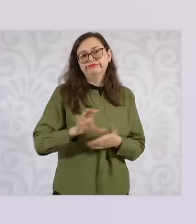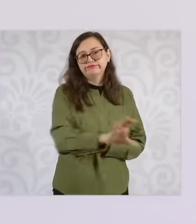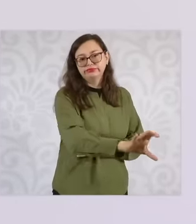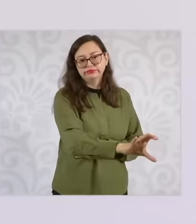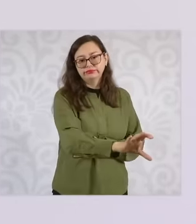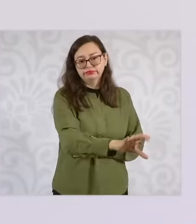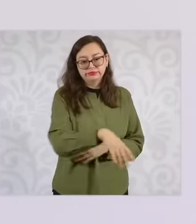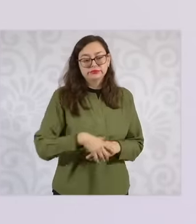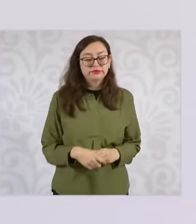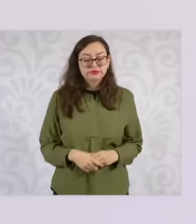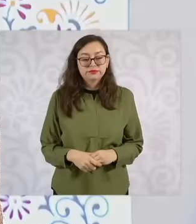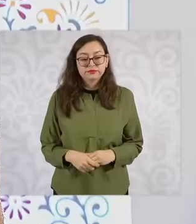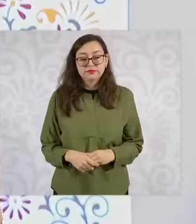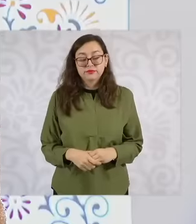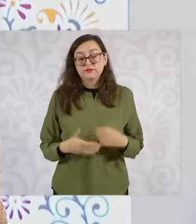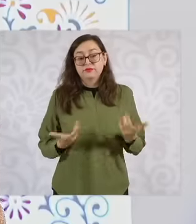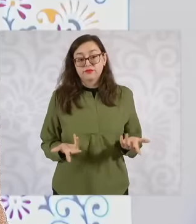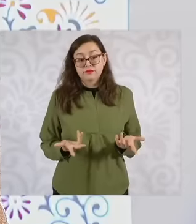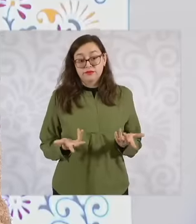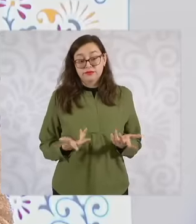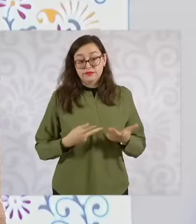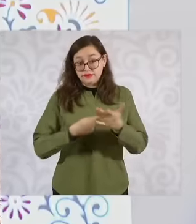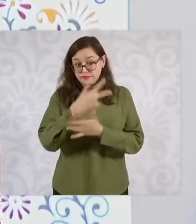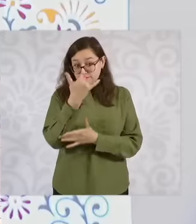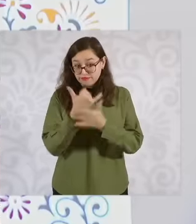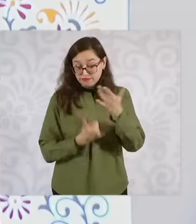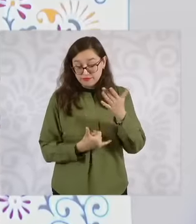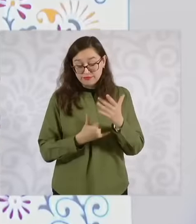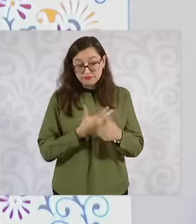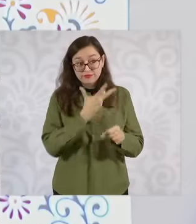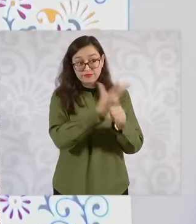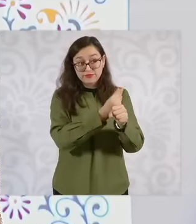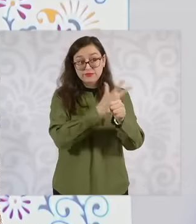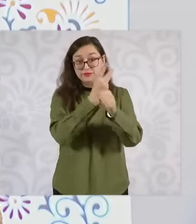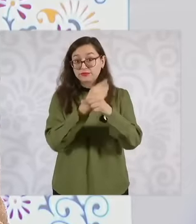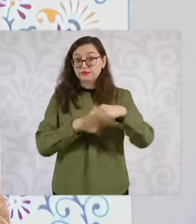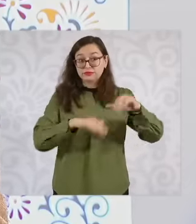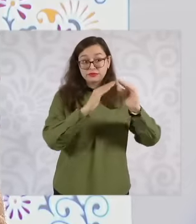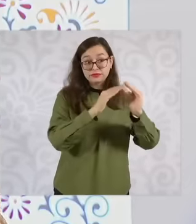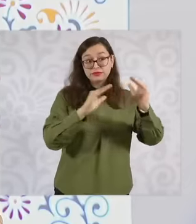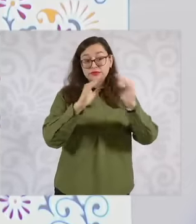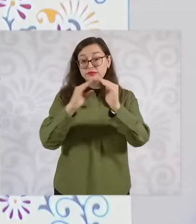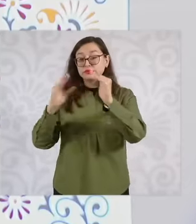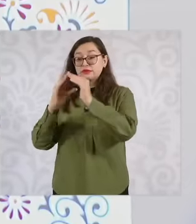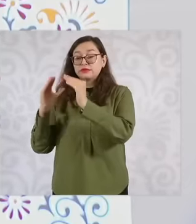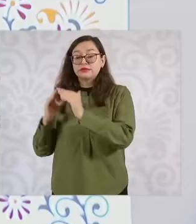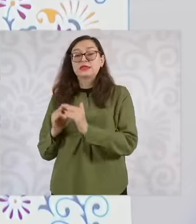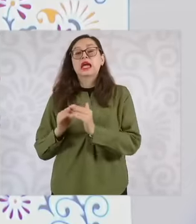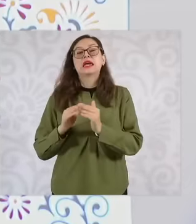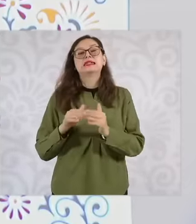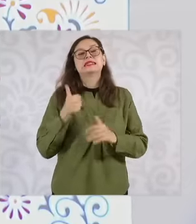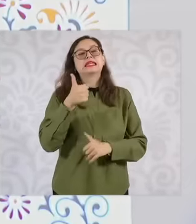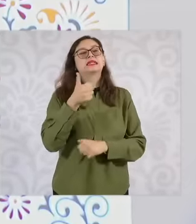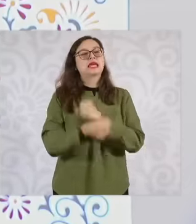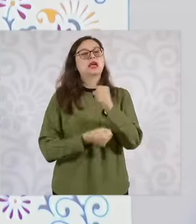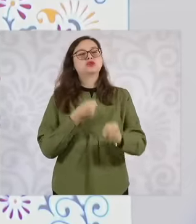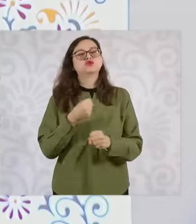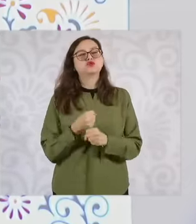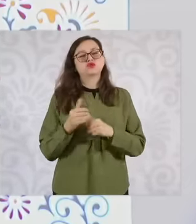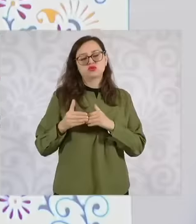it is a six-year project where Every year these inhabitants can see an increasingly